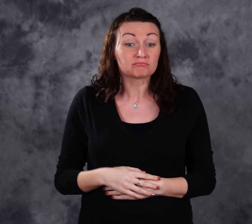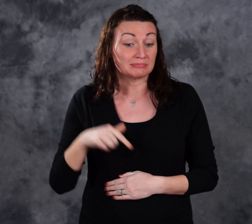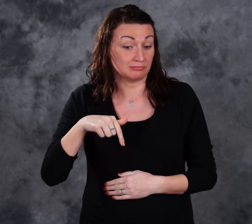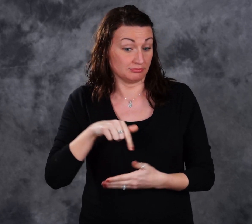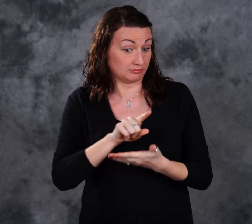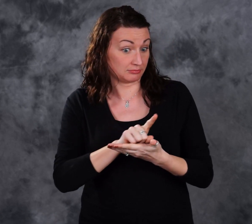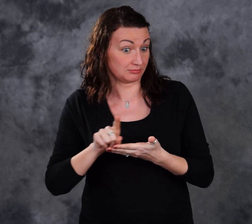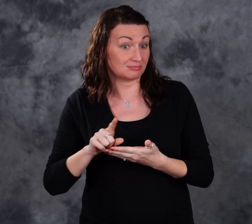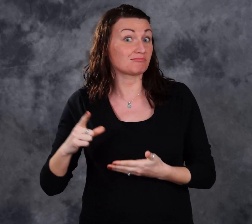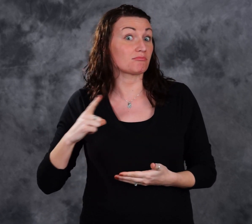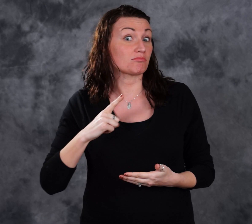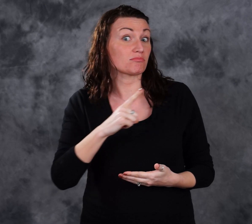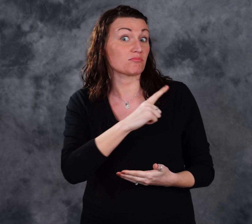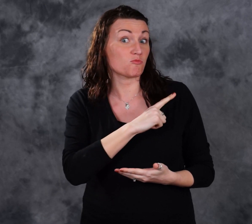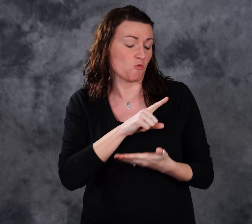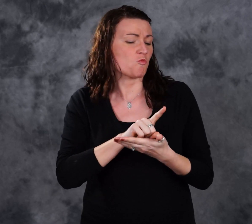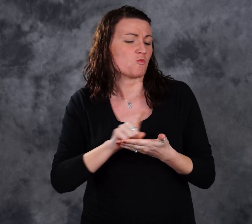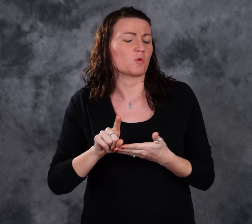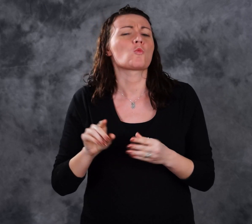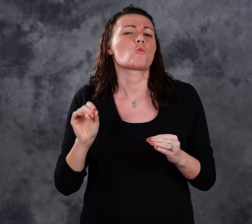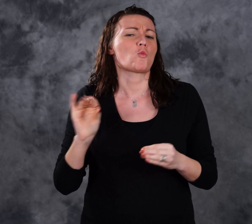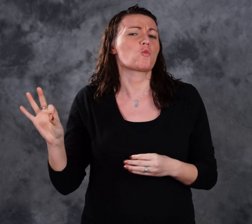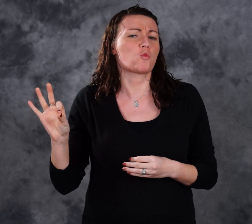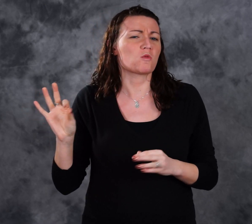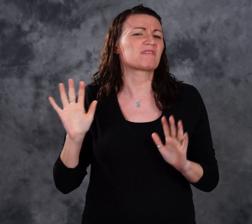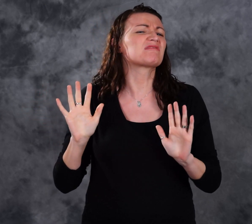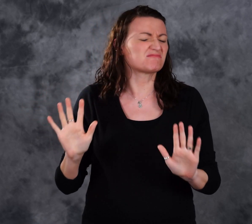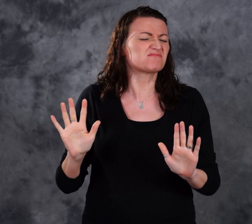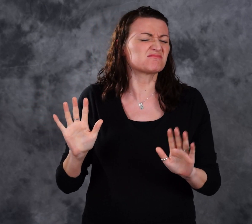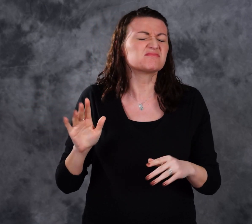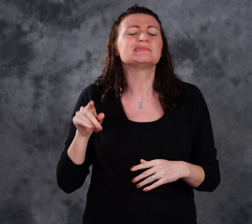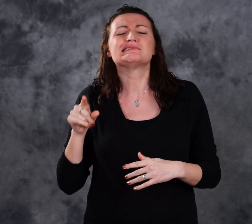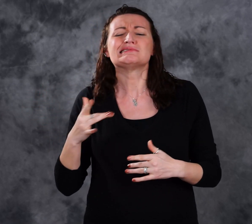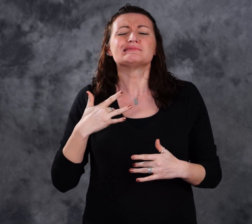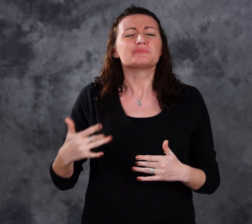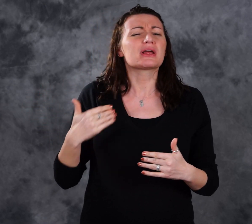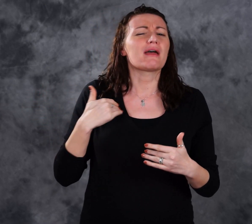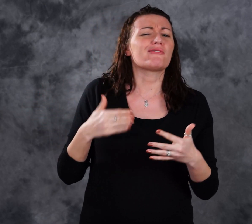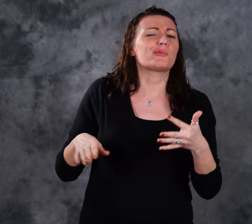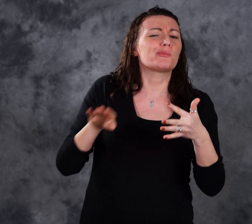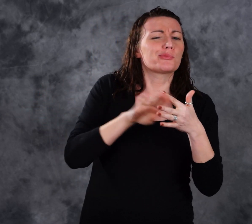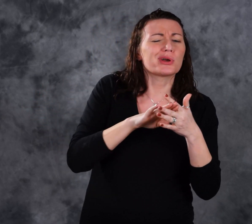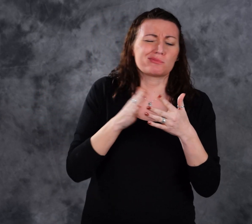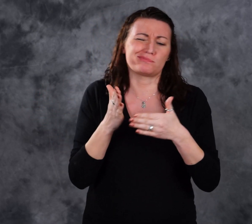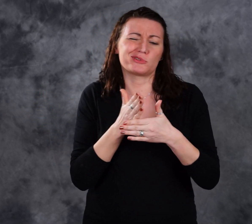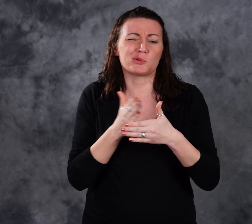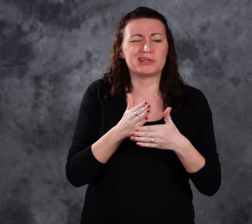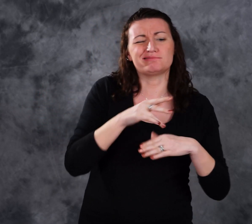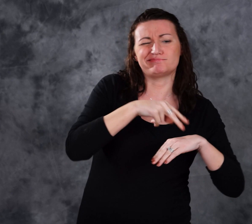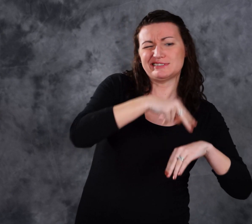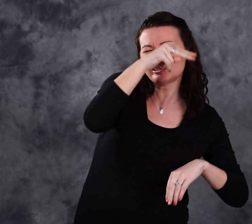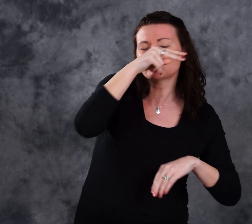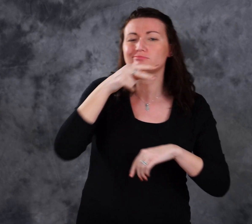The legislature has a week off this week they always take a spring break around Easter and Passover.